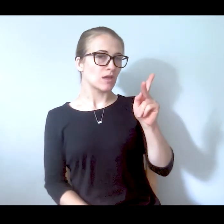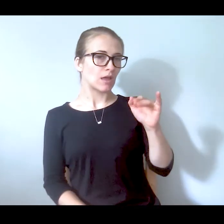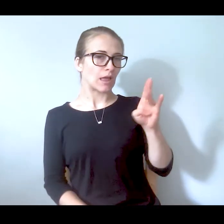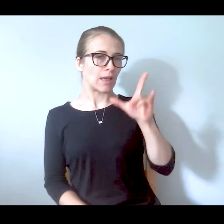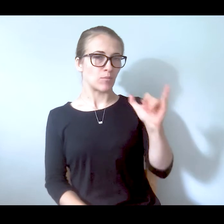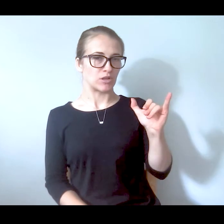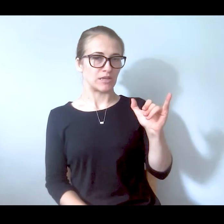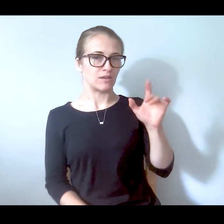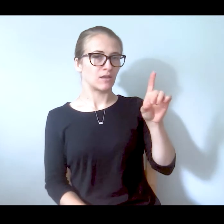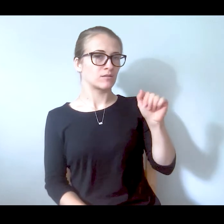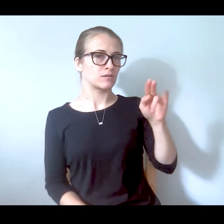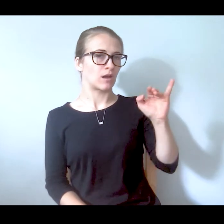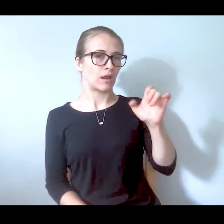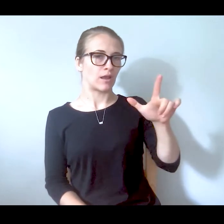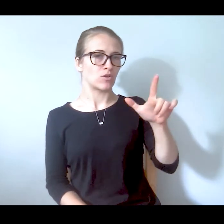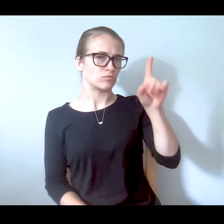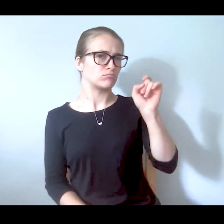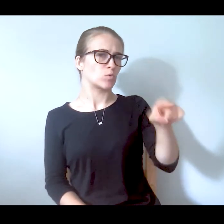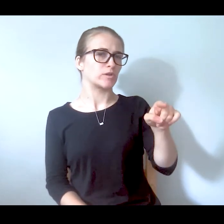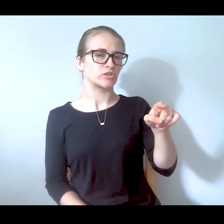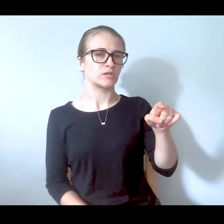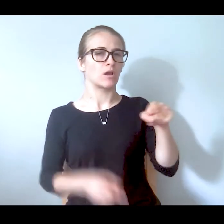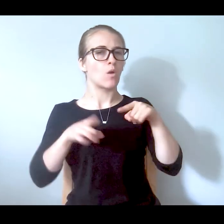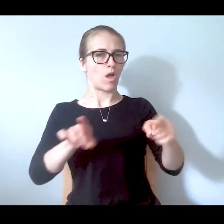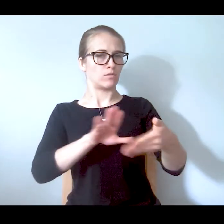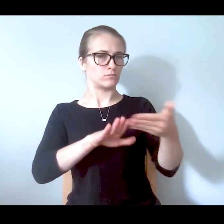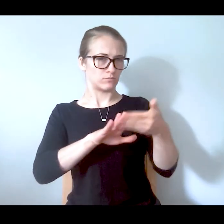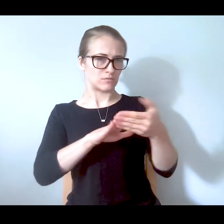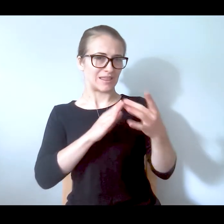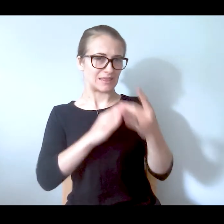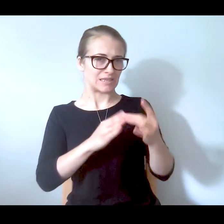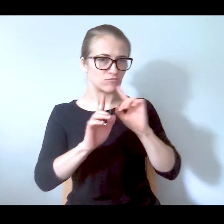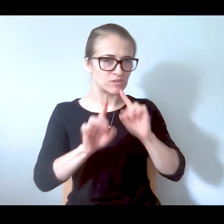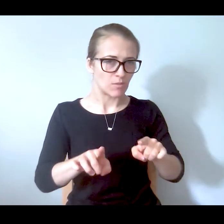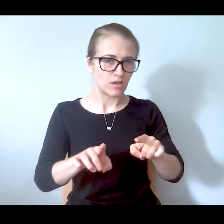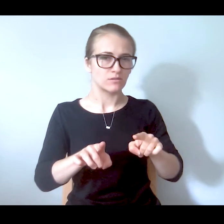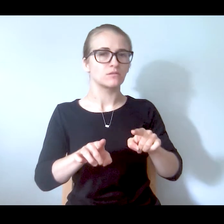were running the mobile crisis team or the lead response as we've also called it, what was your